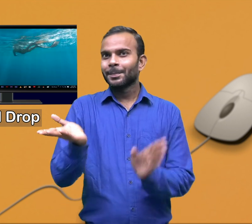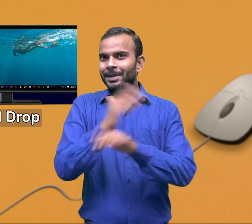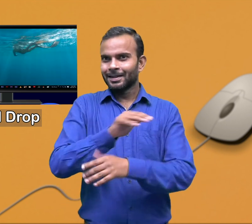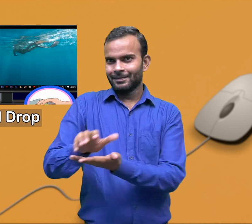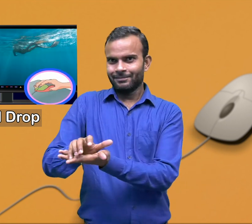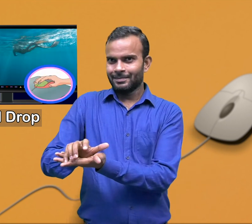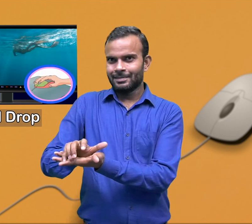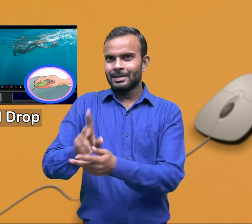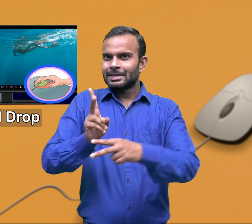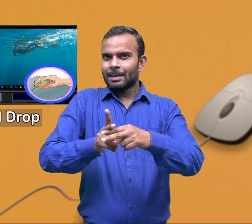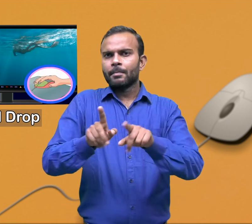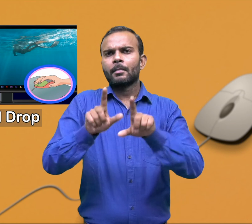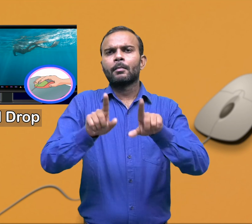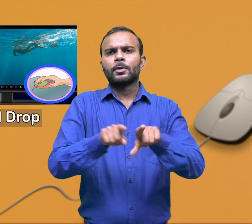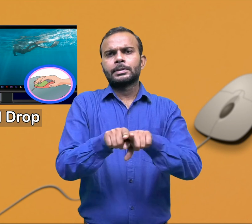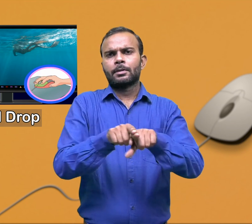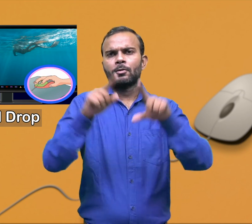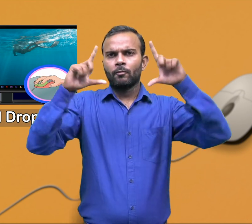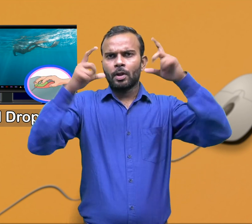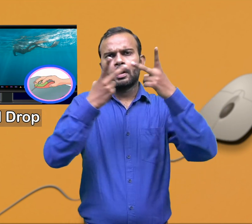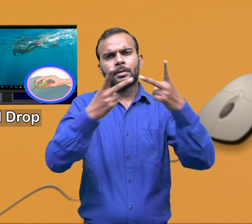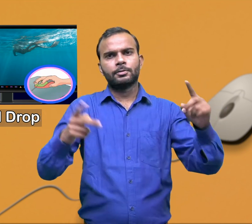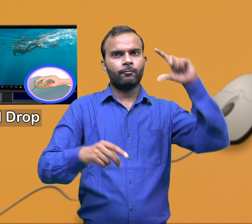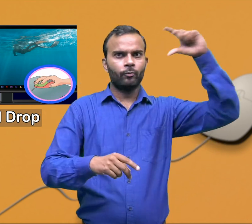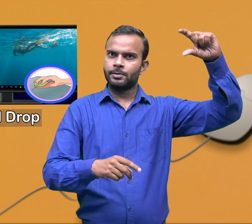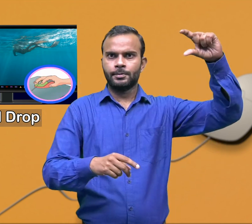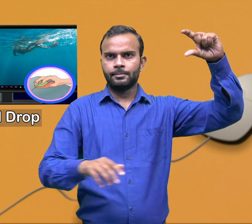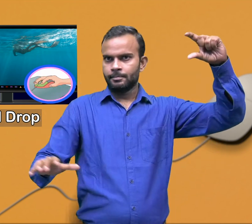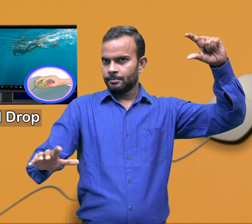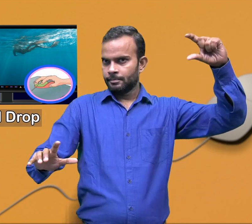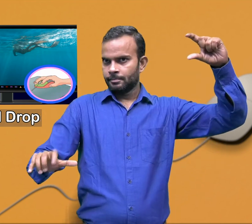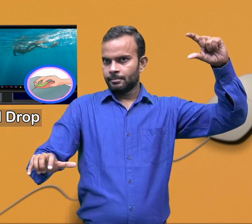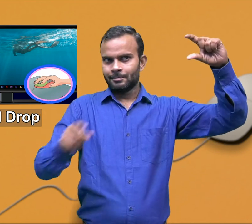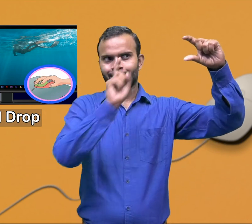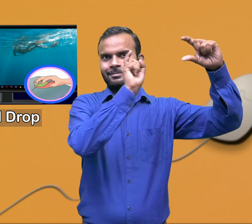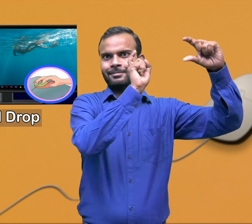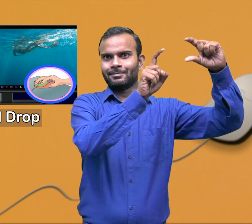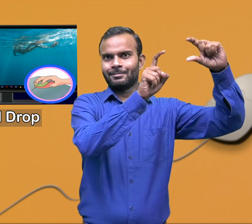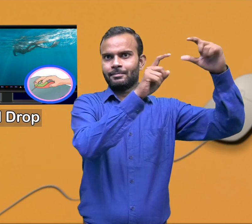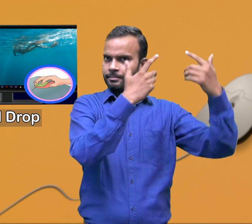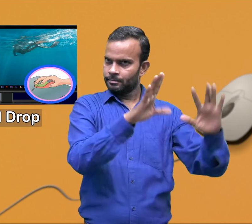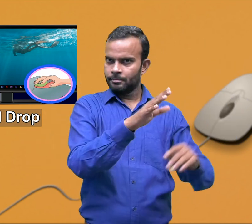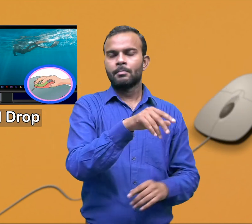For instance, if you want to move a picture from one location to another then first you